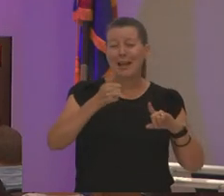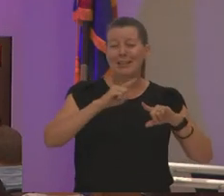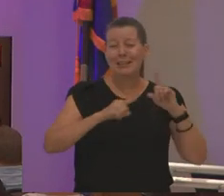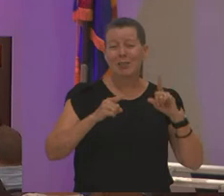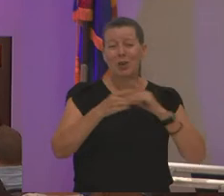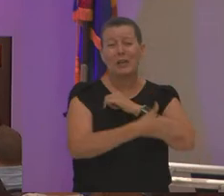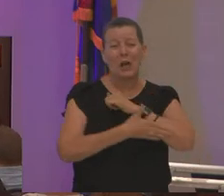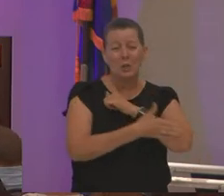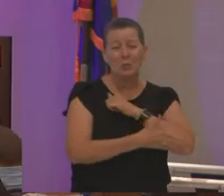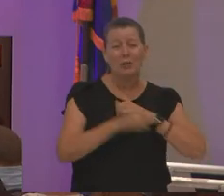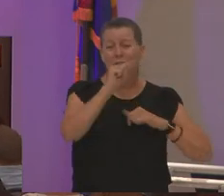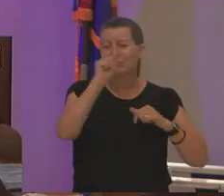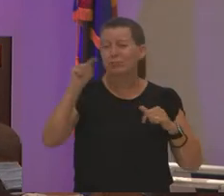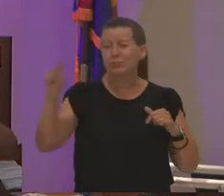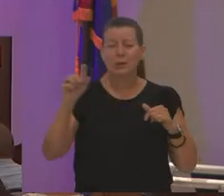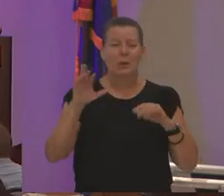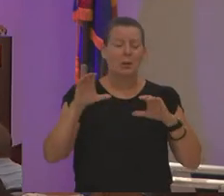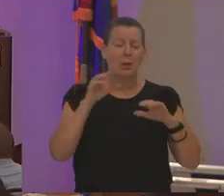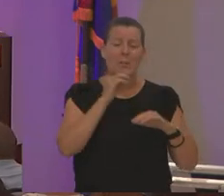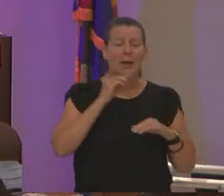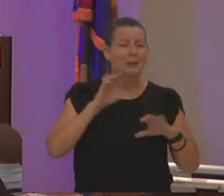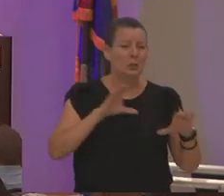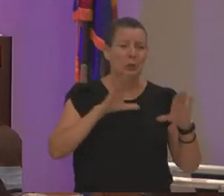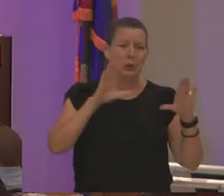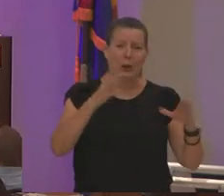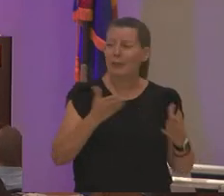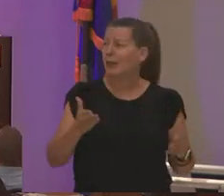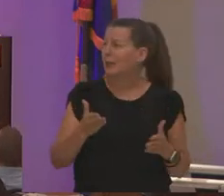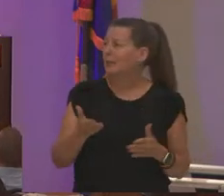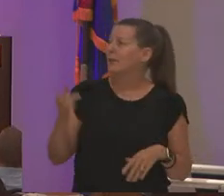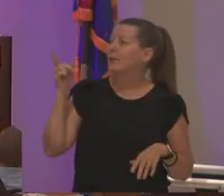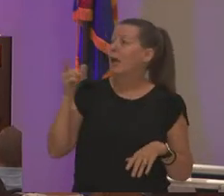great things the gilman scholarship i used to be over international students where's my